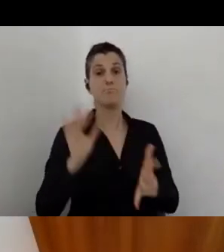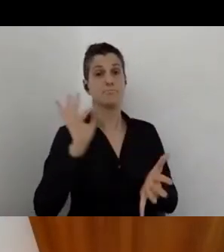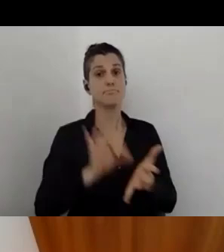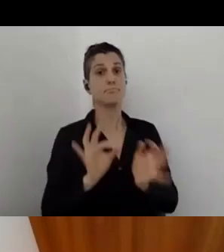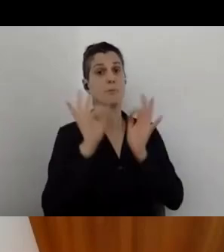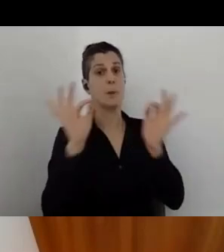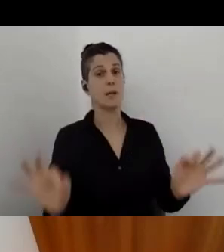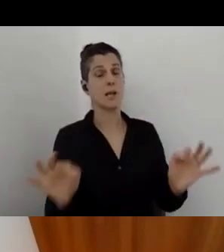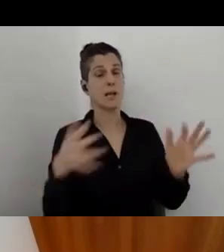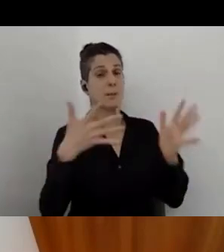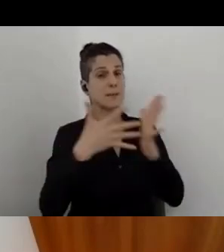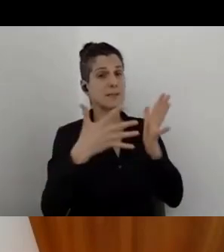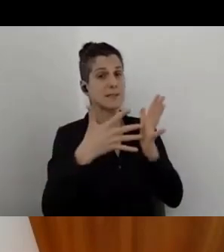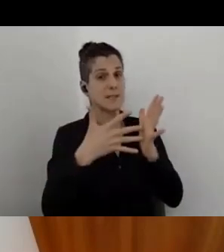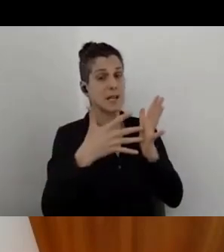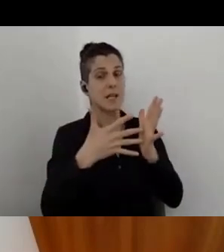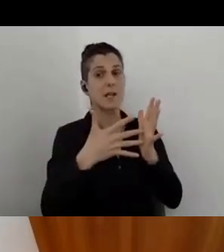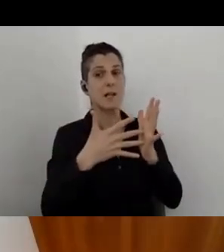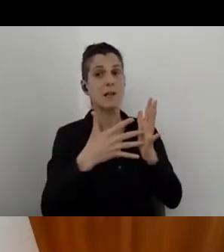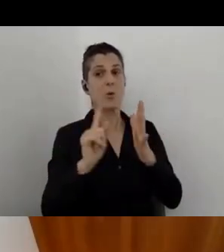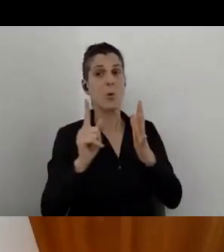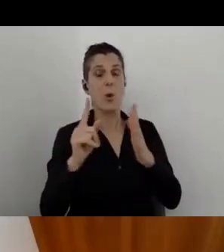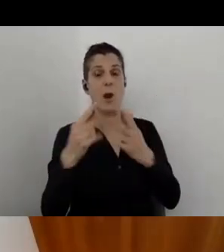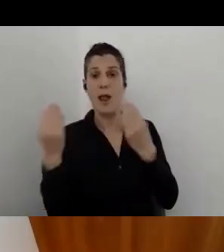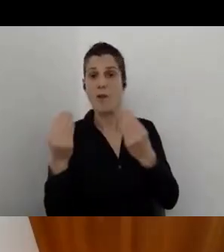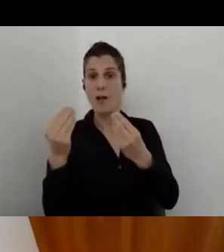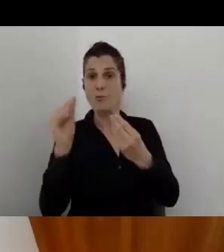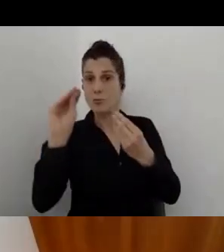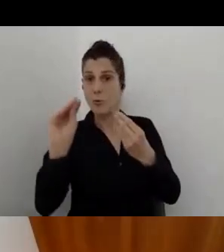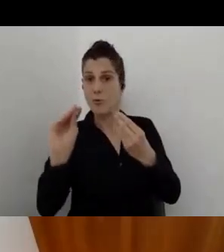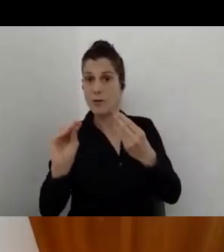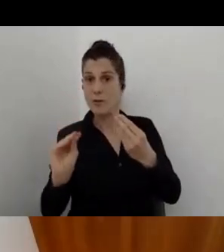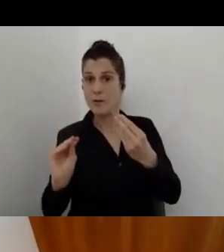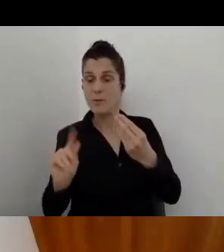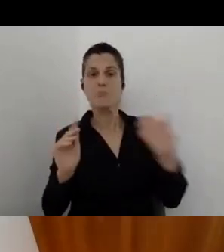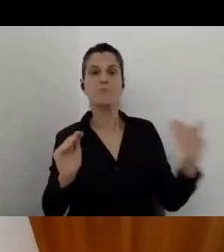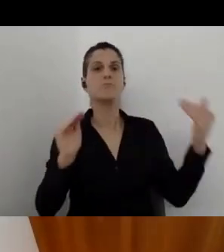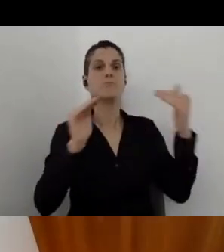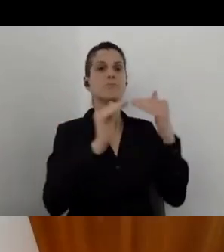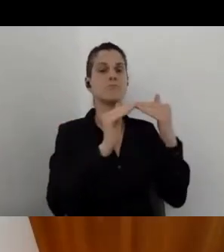all the items that will appear will be according to the relevant regulations.